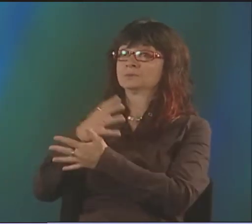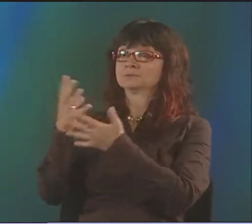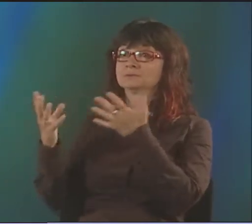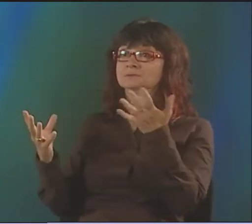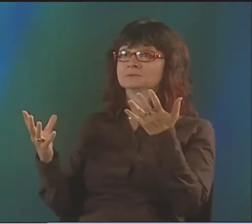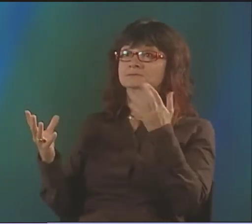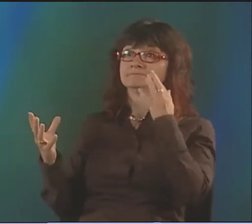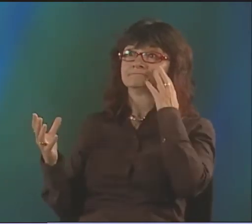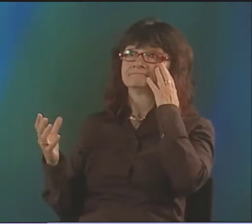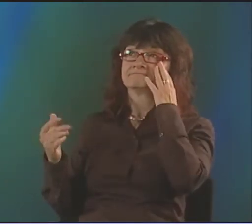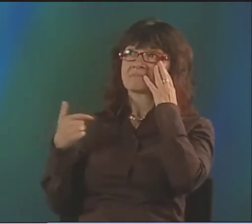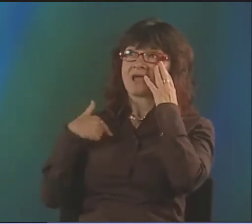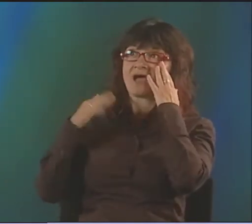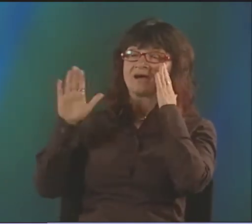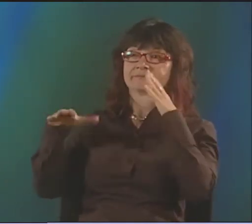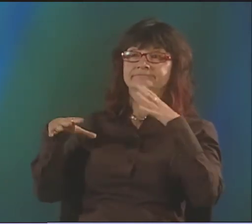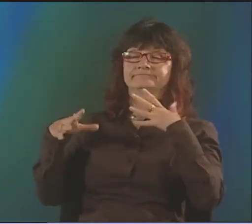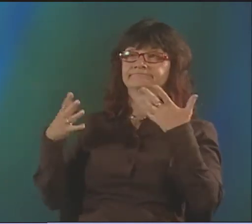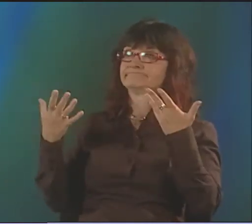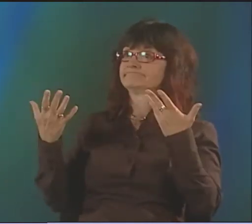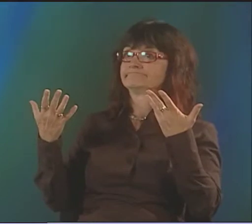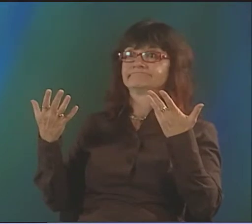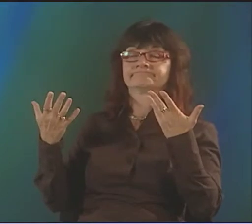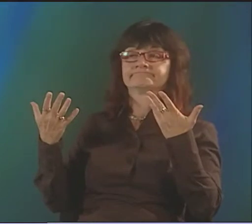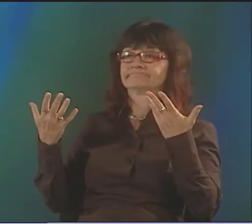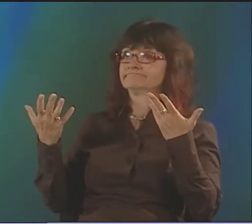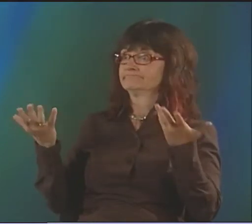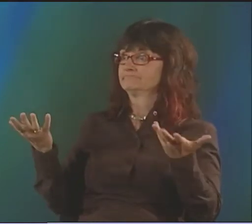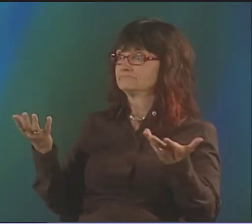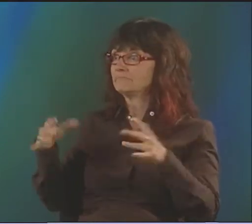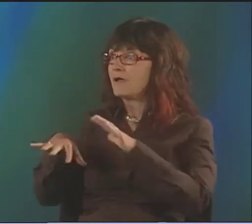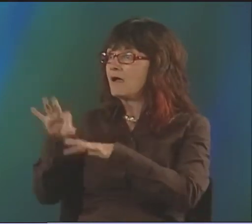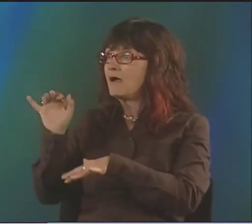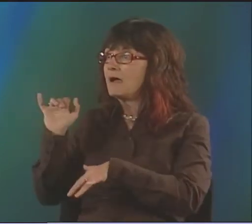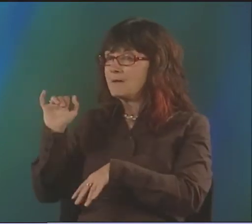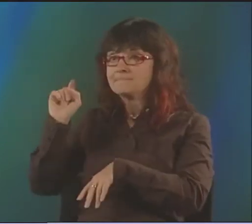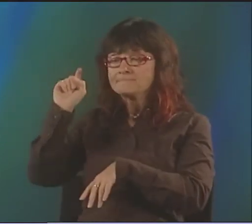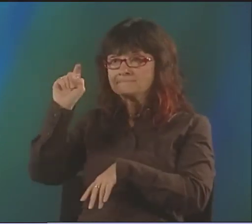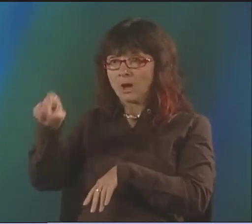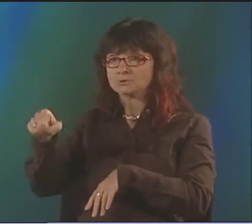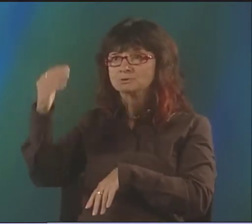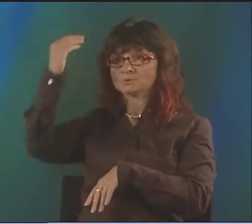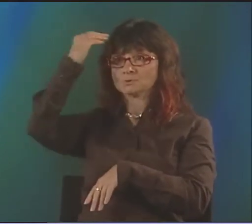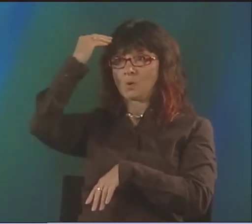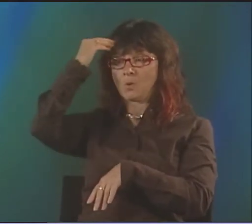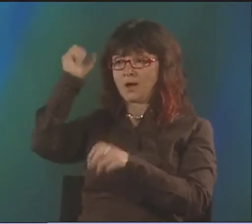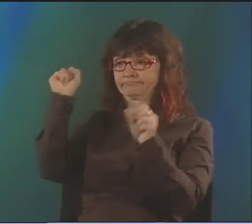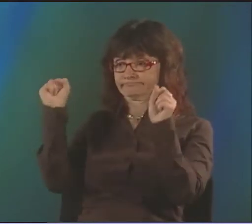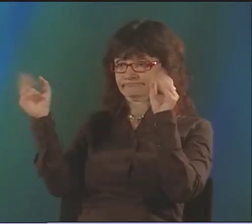BECAUSE ASL POETRY WAS HERE, AND THEN I WAS GOING TO A PLACE WHERE THERE WASN'T ANY POETRY.